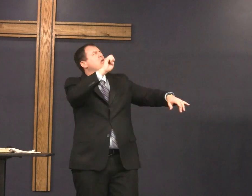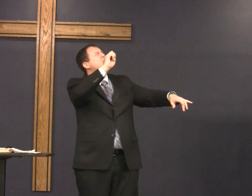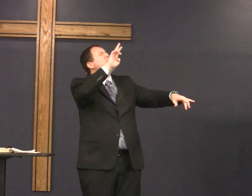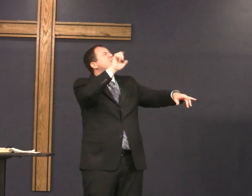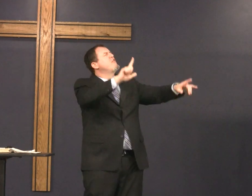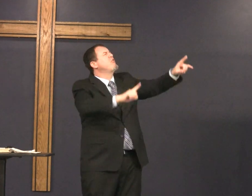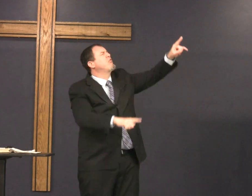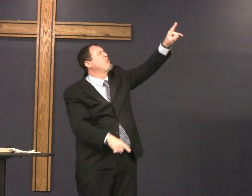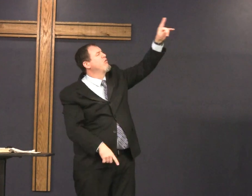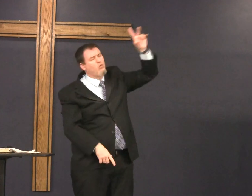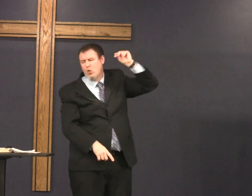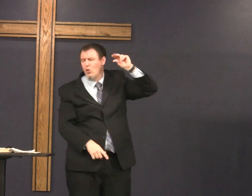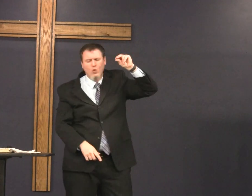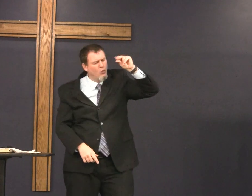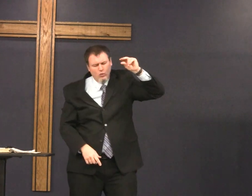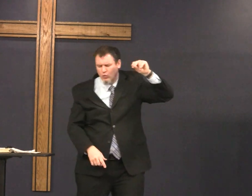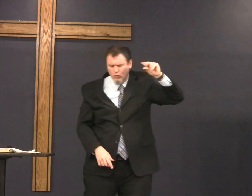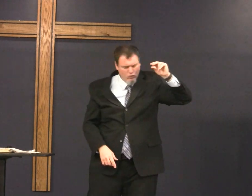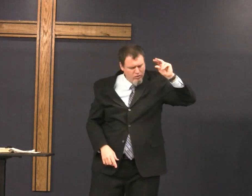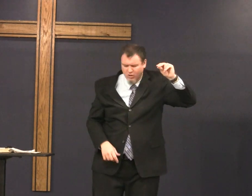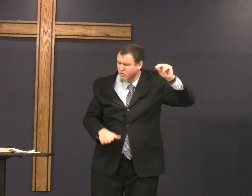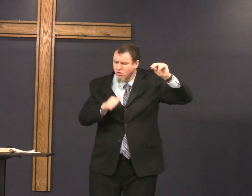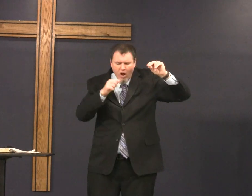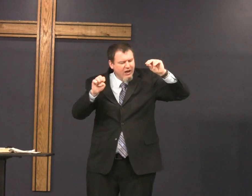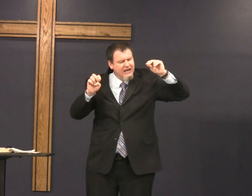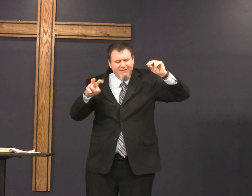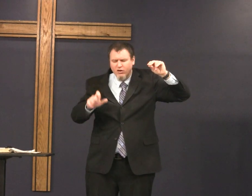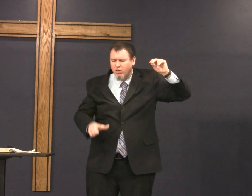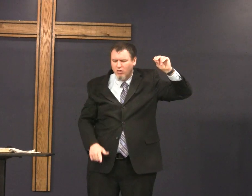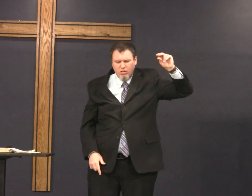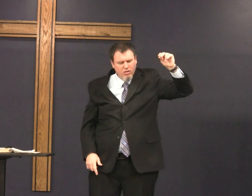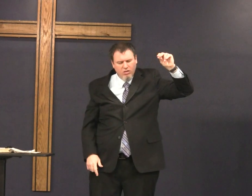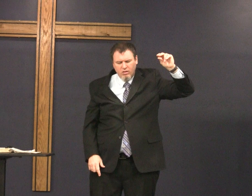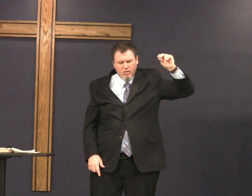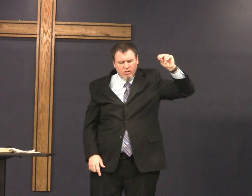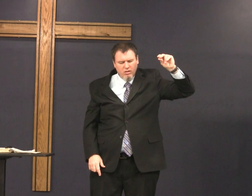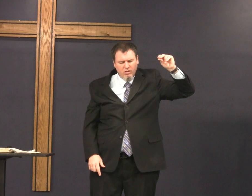even in the worst story you told Abraham go kill your son